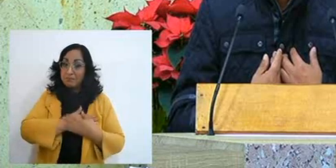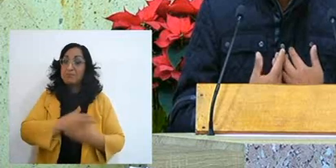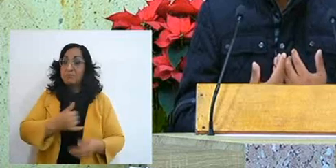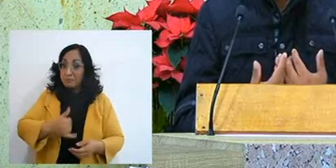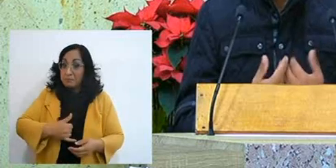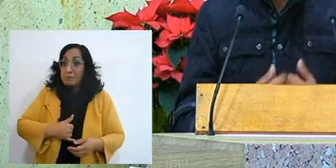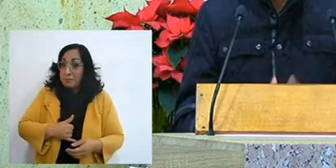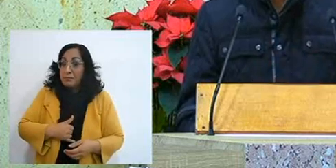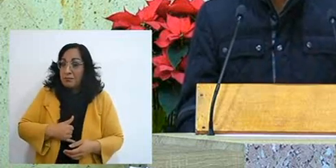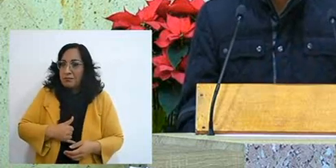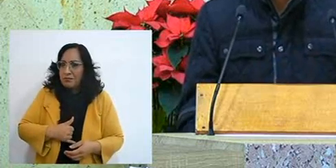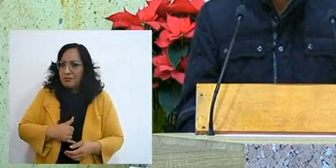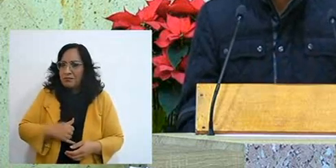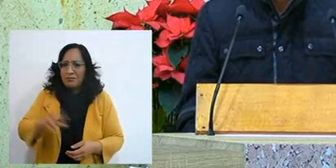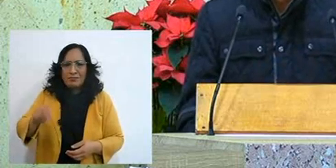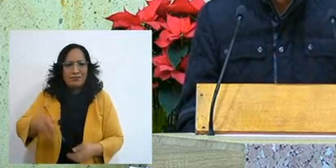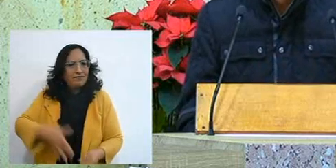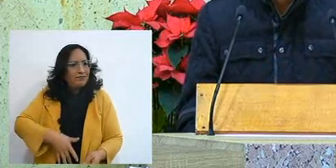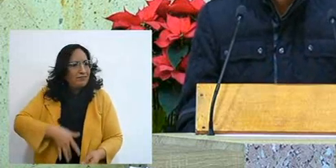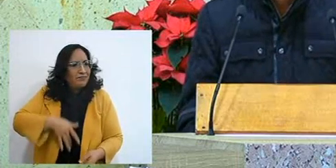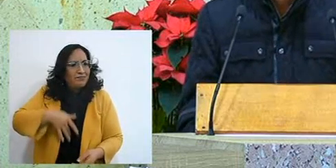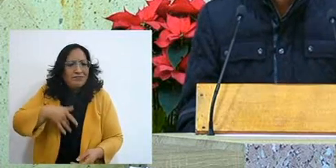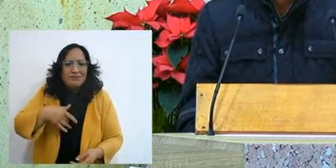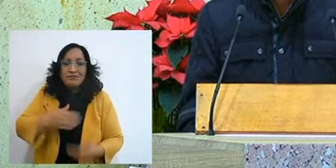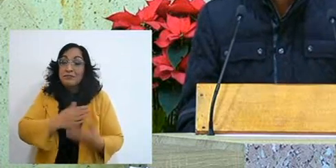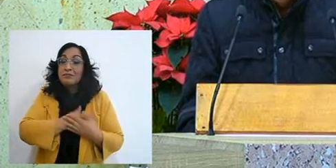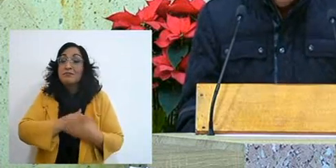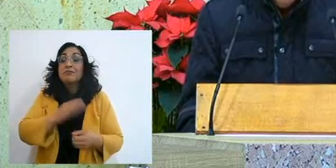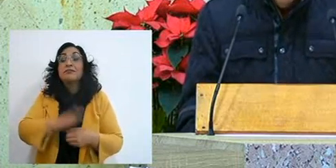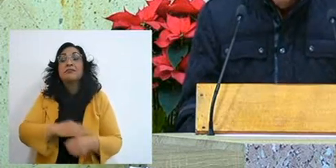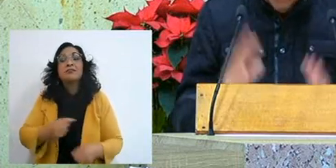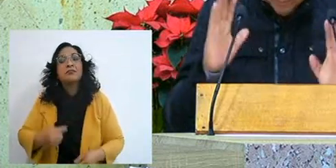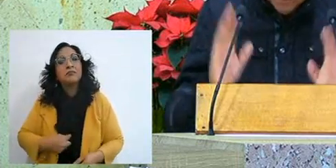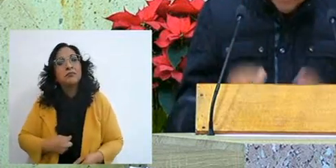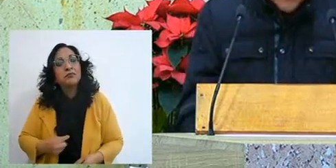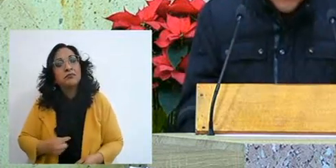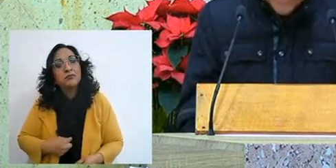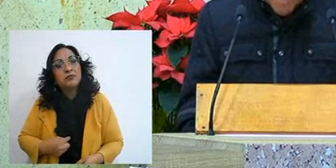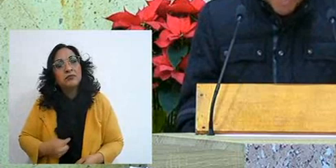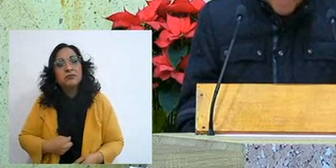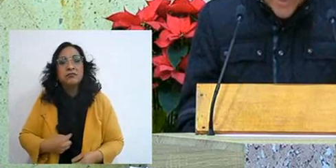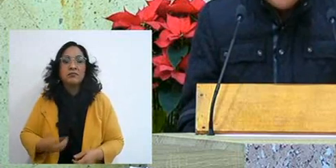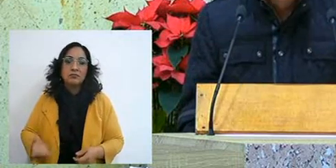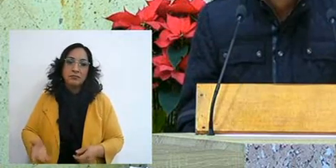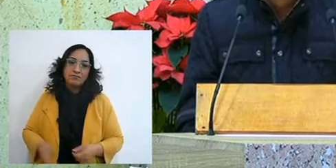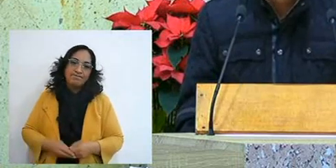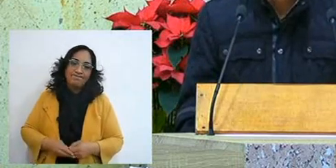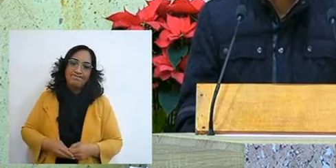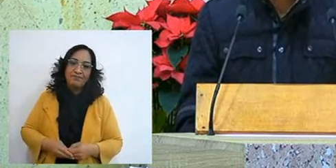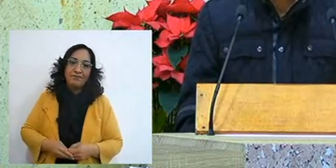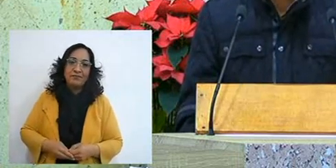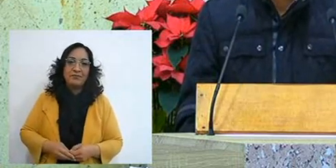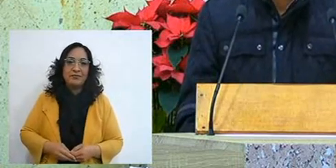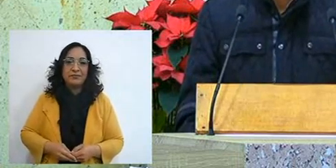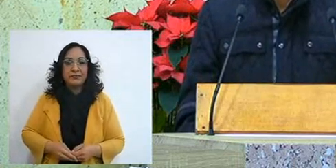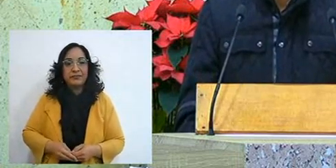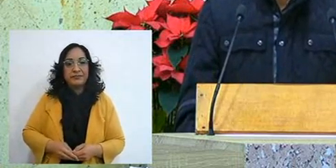I did not feel that love for me, I always considered myself x,